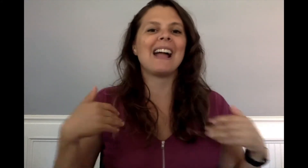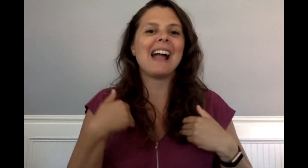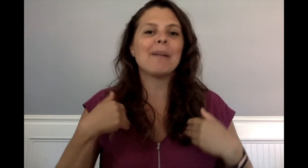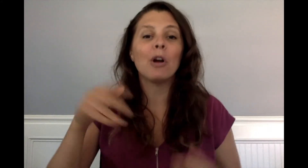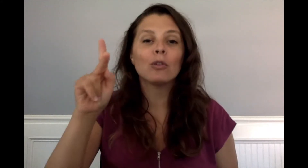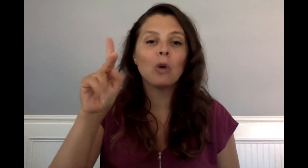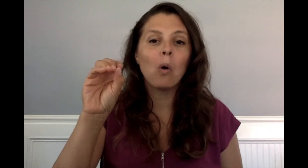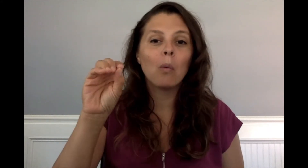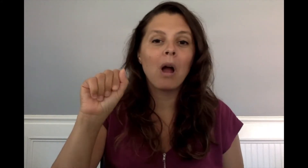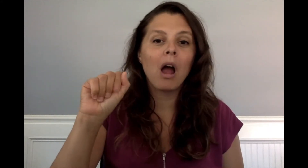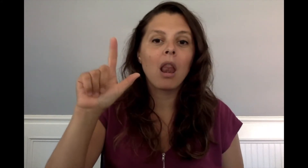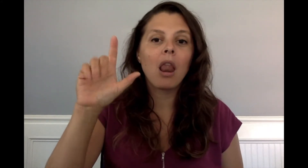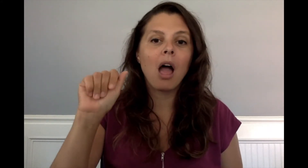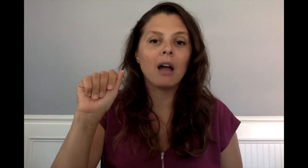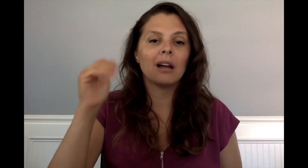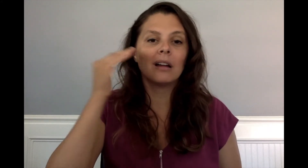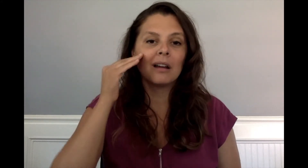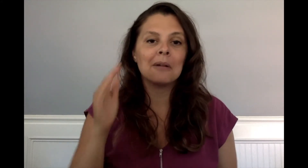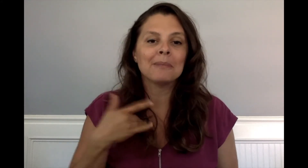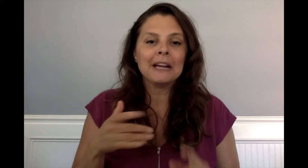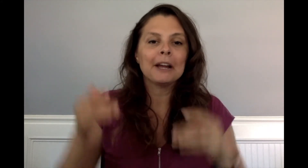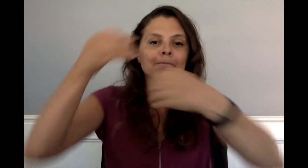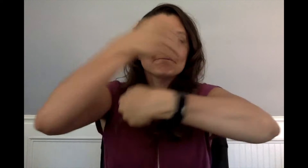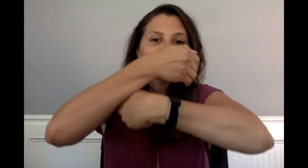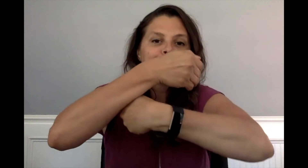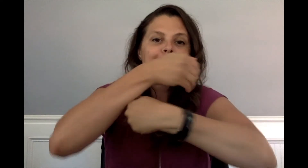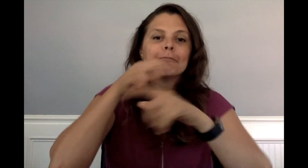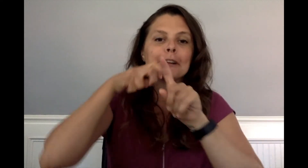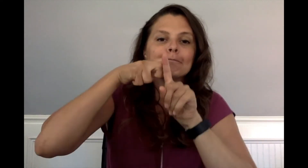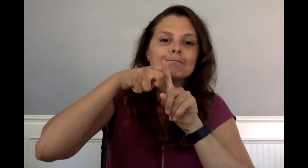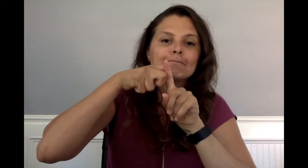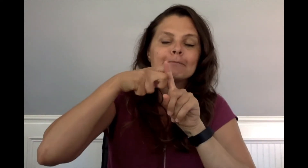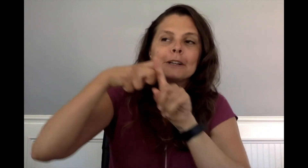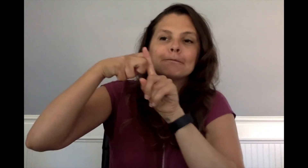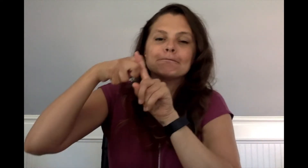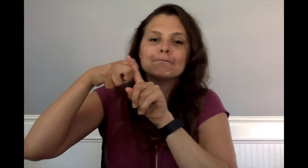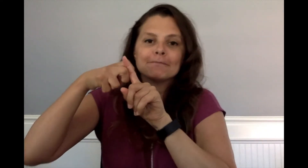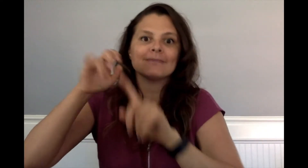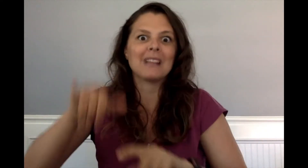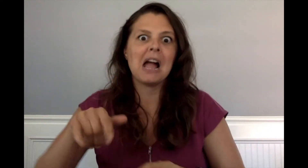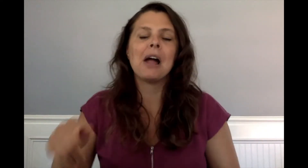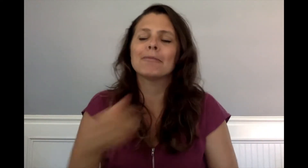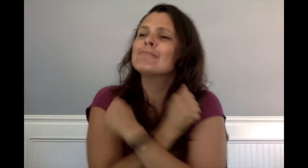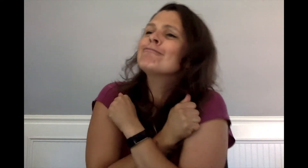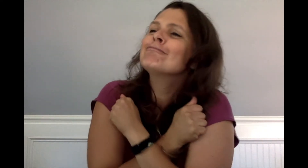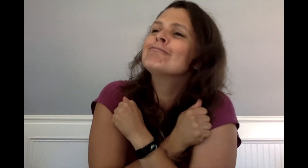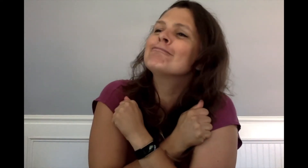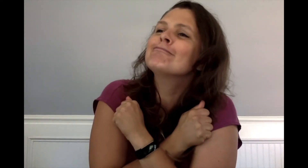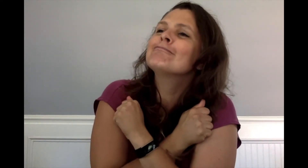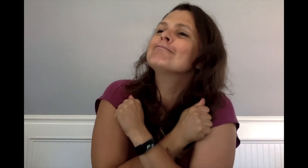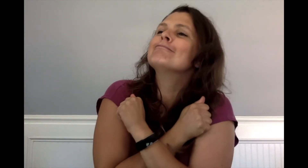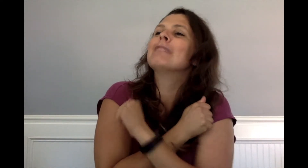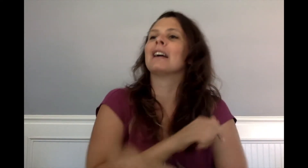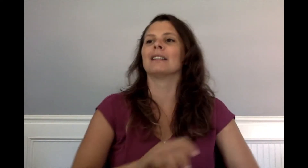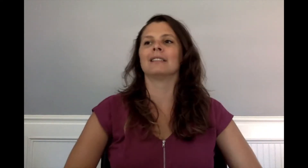like koalas to a tree.